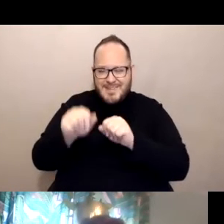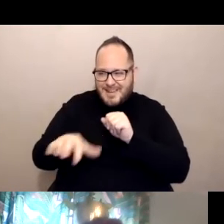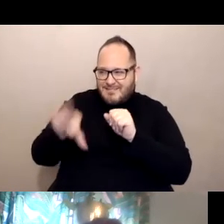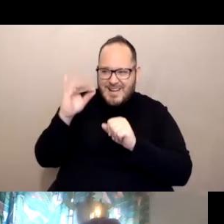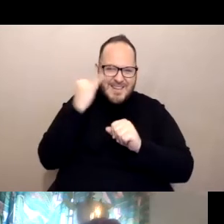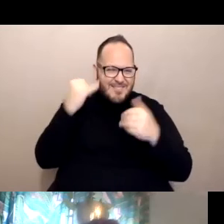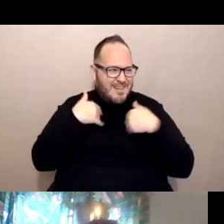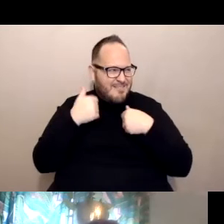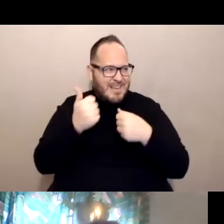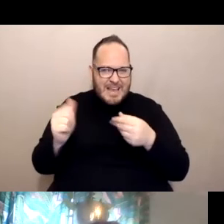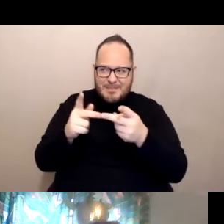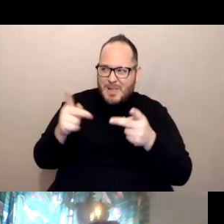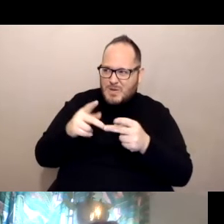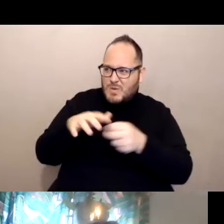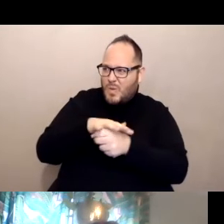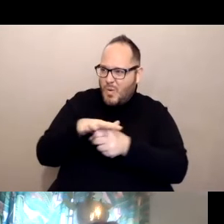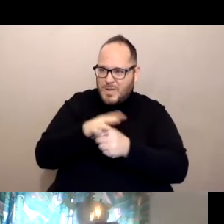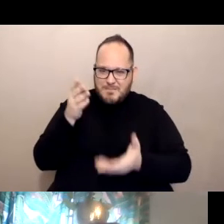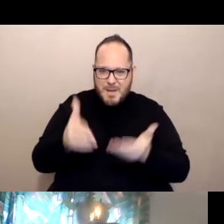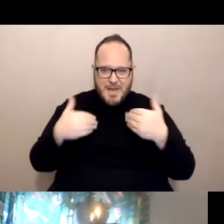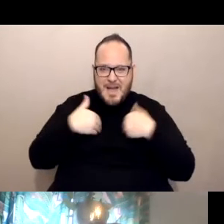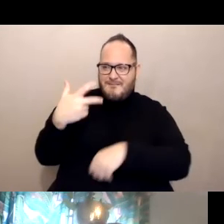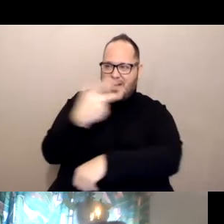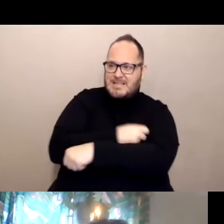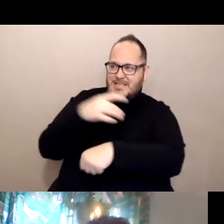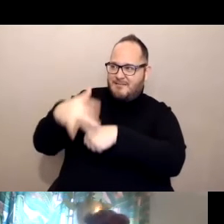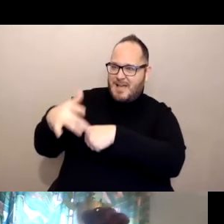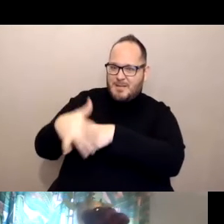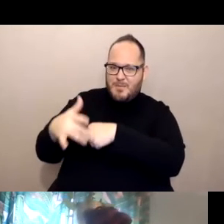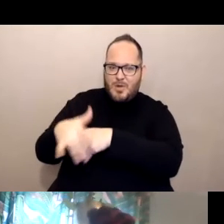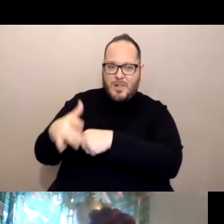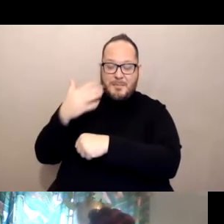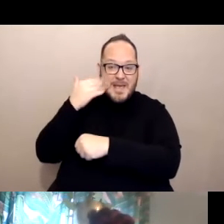that may have vaccines available because there's not enough people who actually wanted